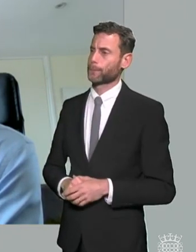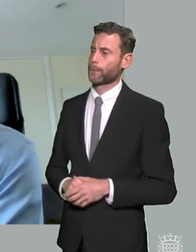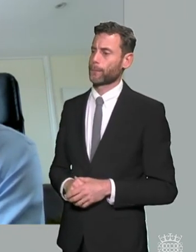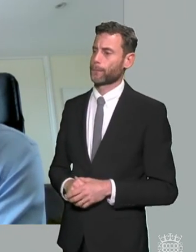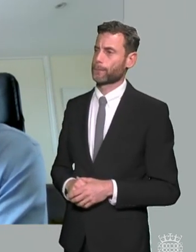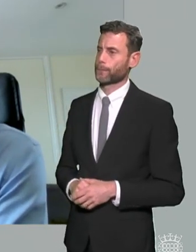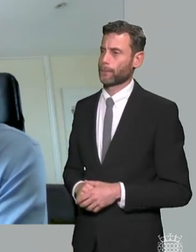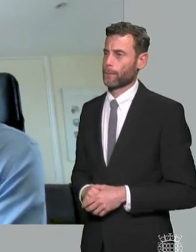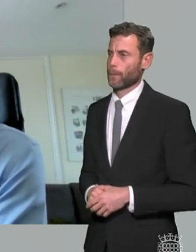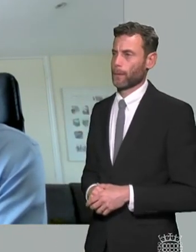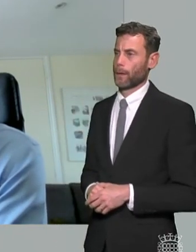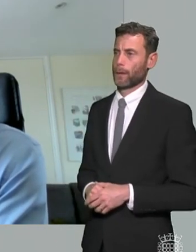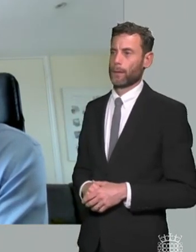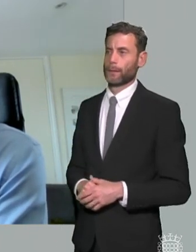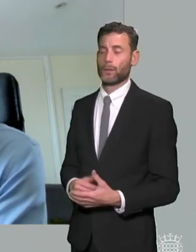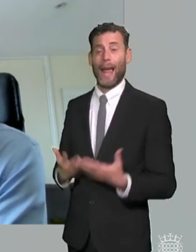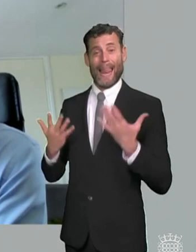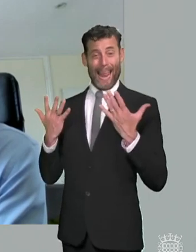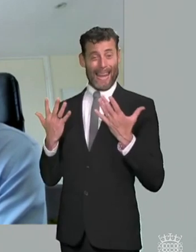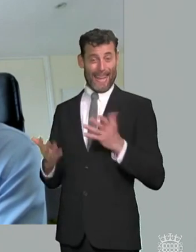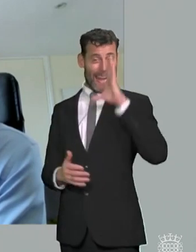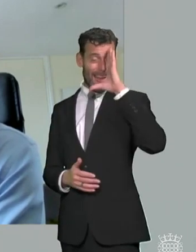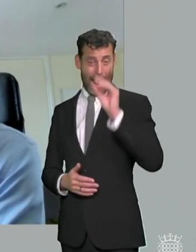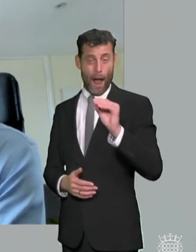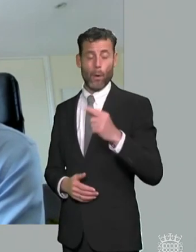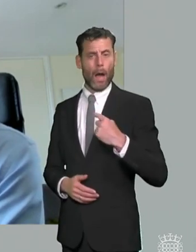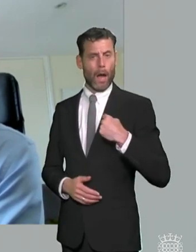i'm now back biting people's heads off if somebody tells me that we're back to normal